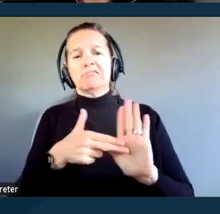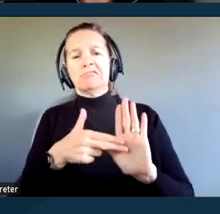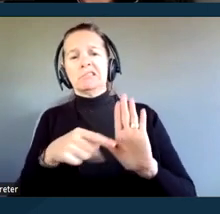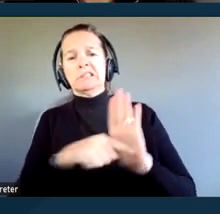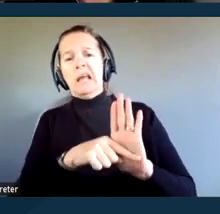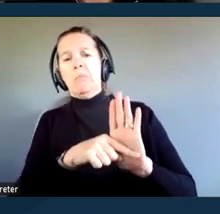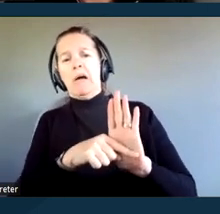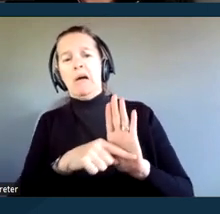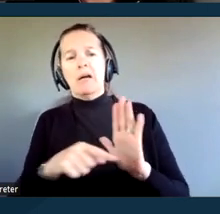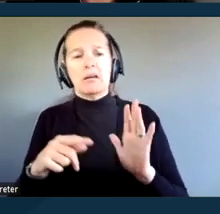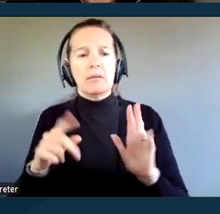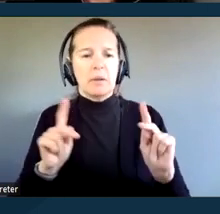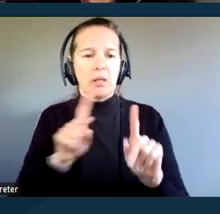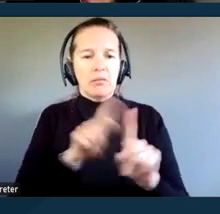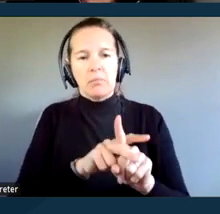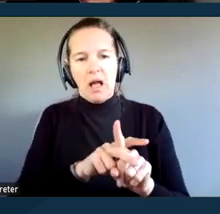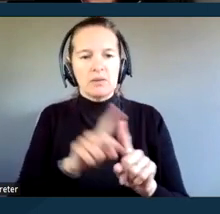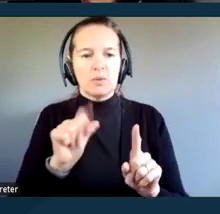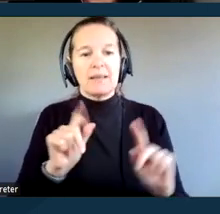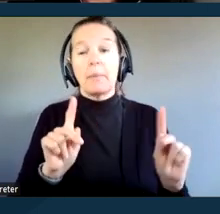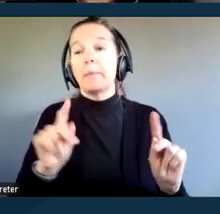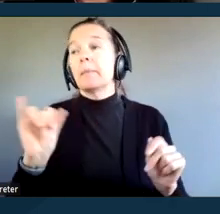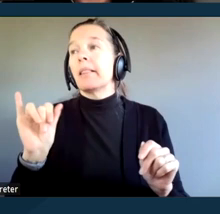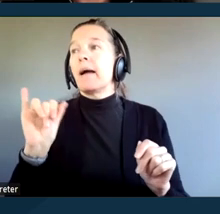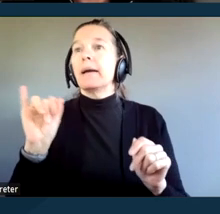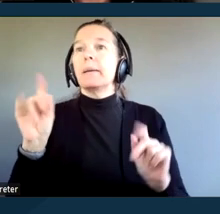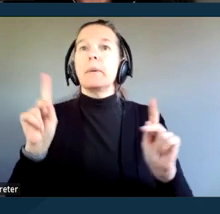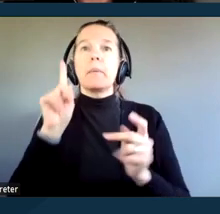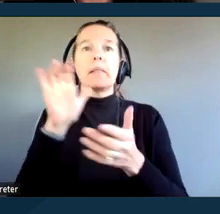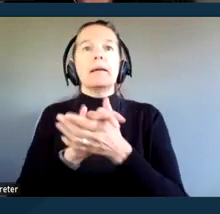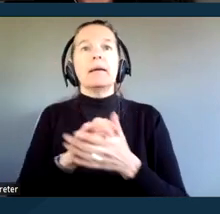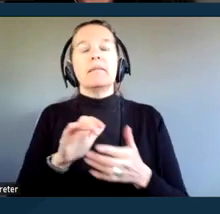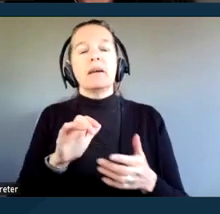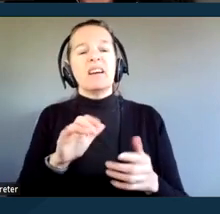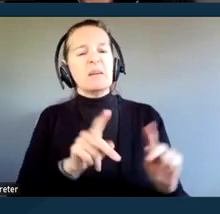For example, folks believing that people with disabilities are inherently not credible,